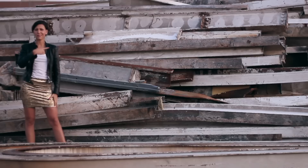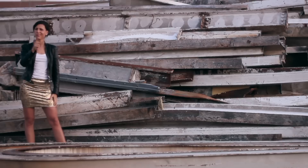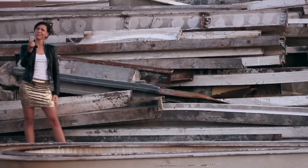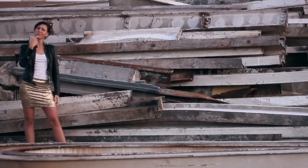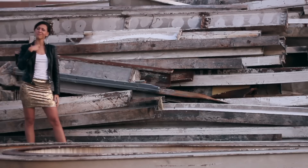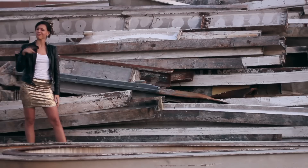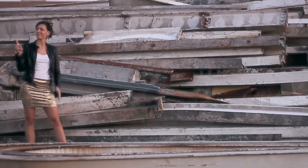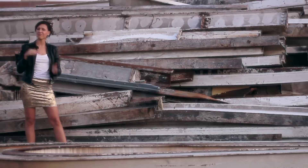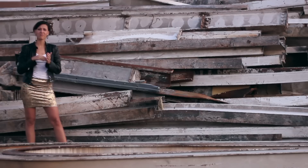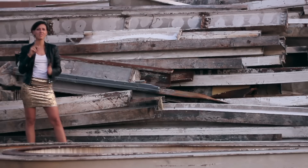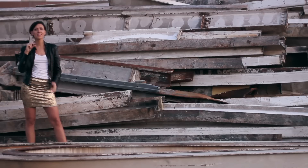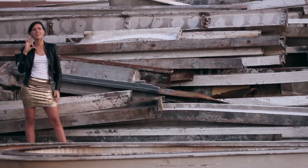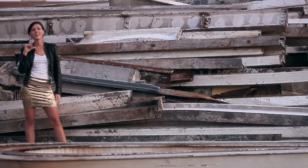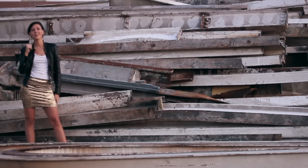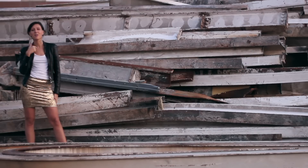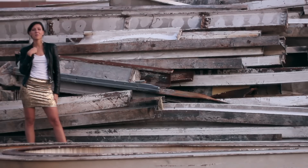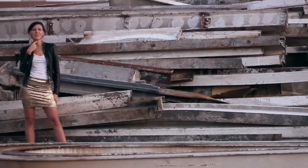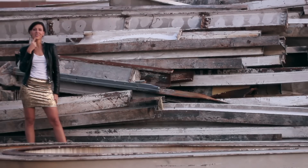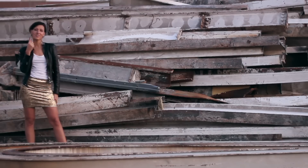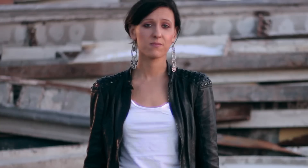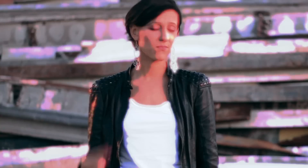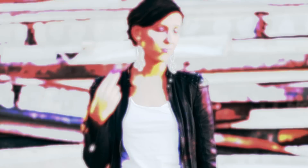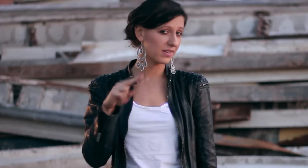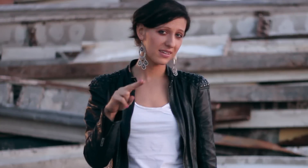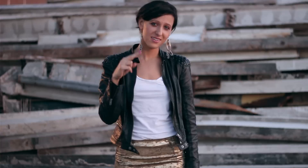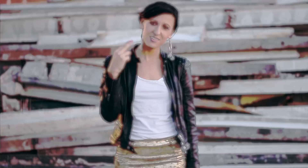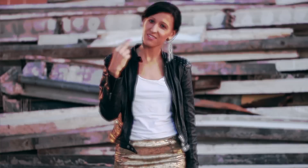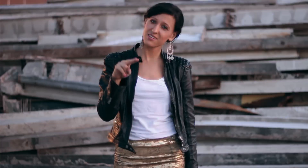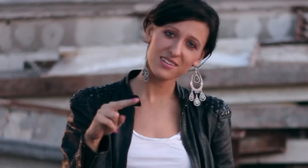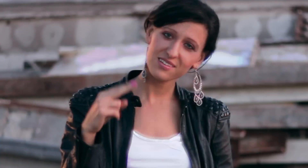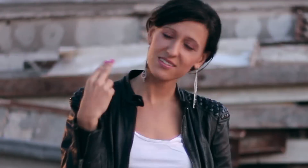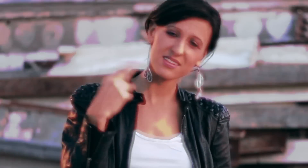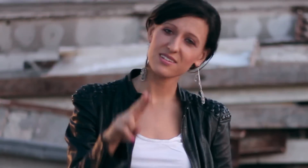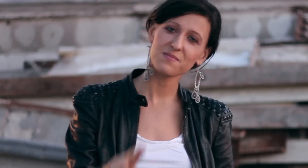They tried to make me go to rehab but I said no, no, no